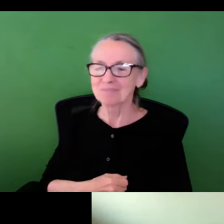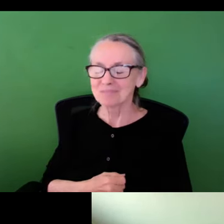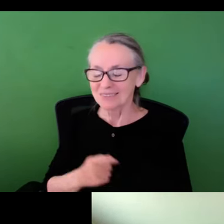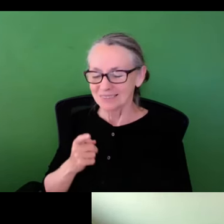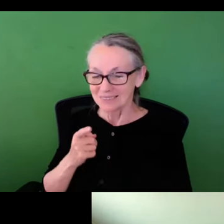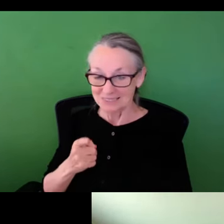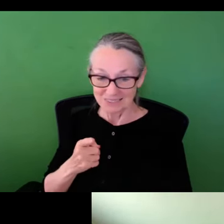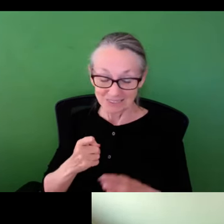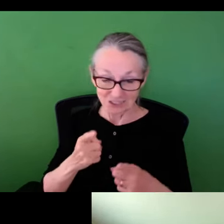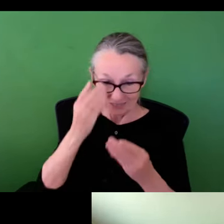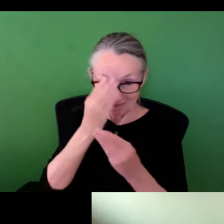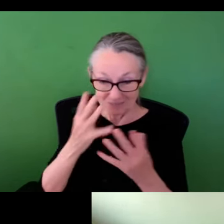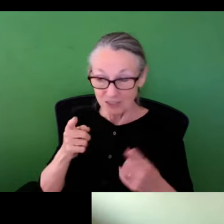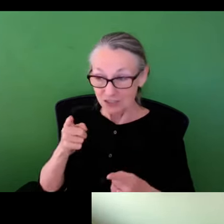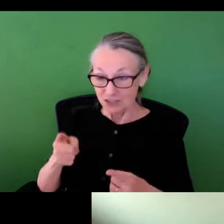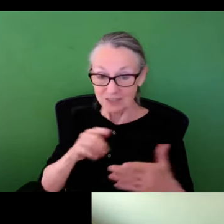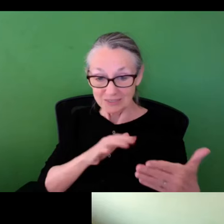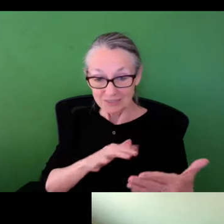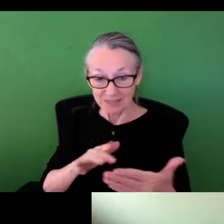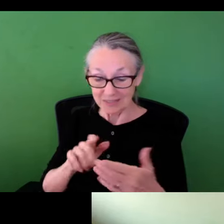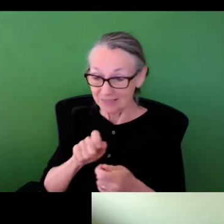Doctor Drake Rodriguez at University of Pennsylvania. >> DR. MARCCUS HENDRICKS: A good